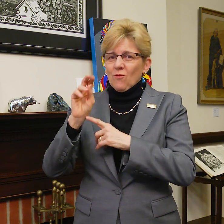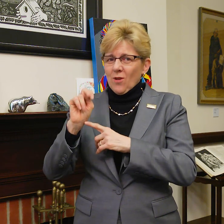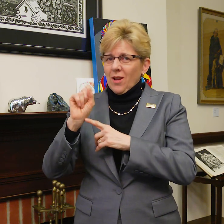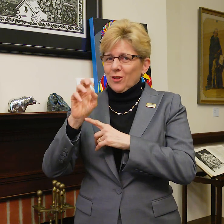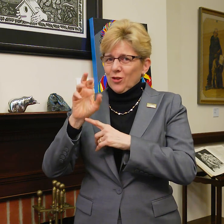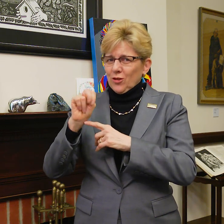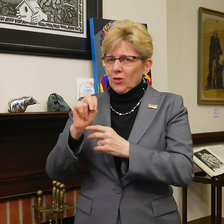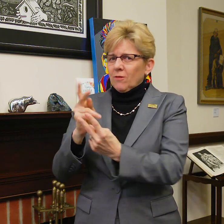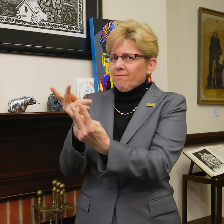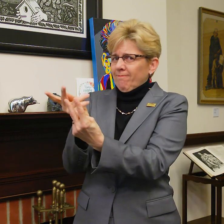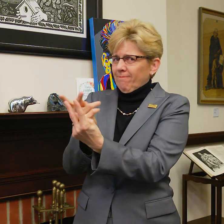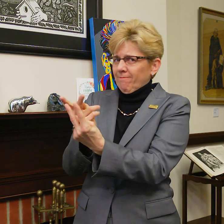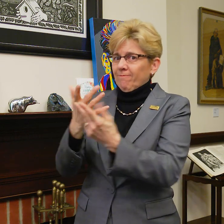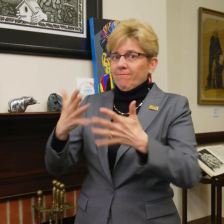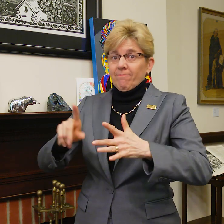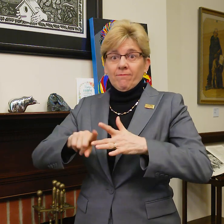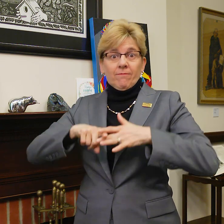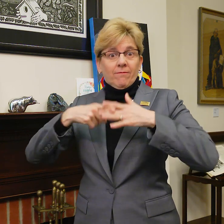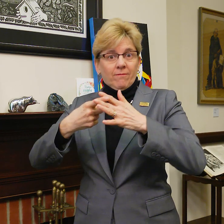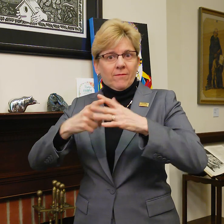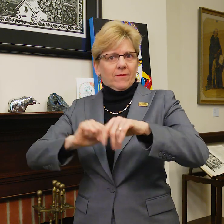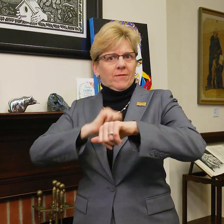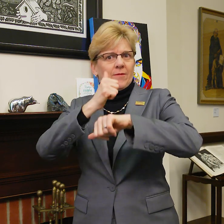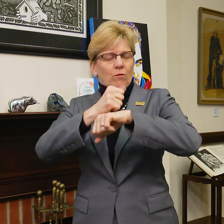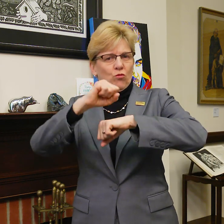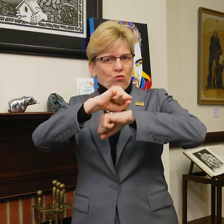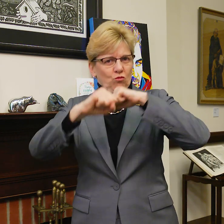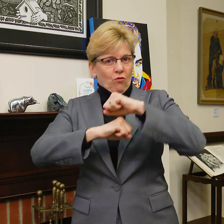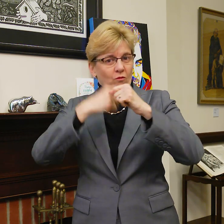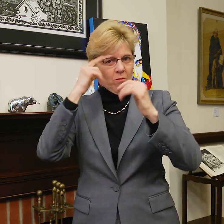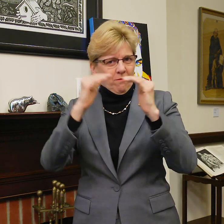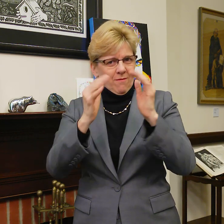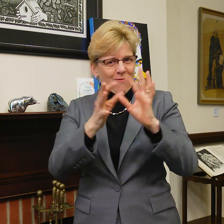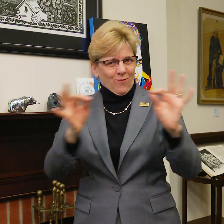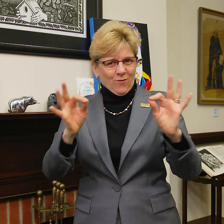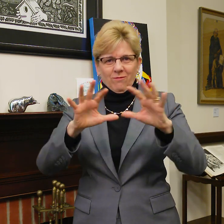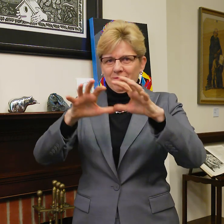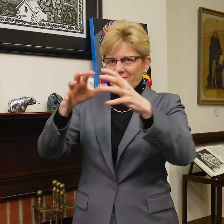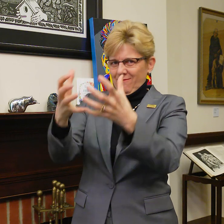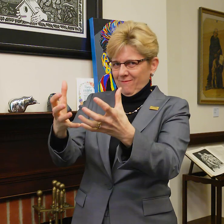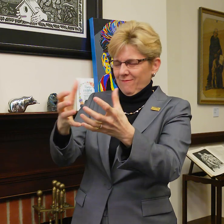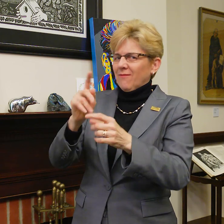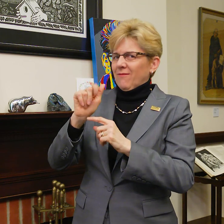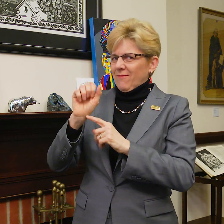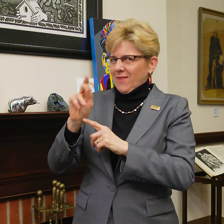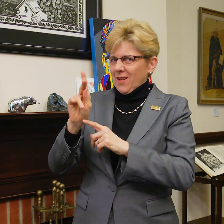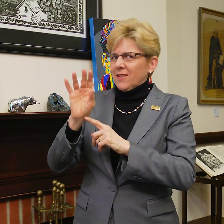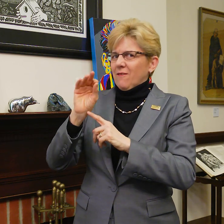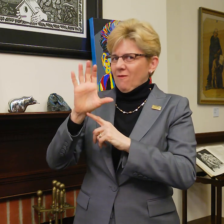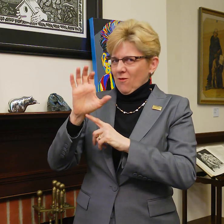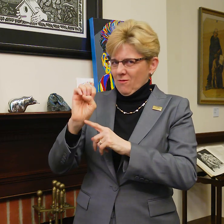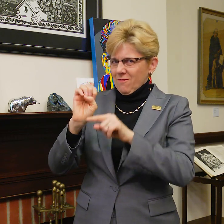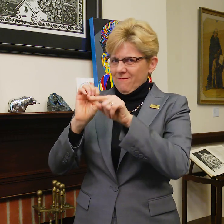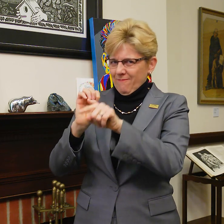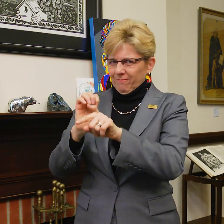and Vice President Ron Stern were charged with creating the structure for a Bilingual Task Force.